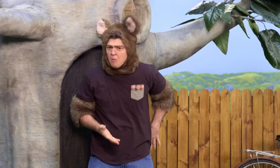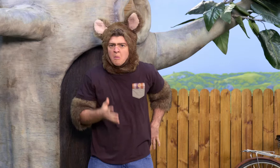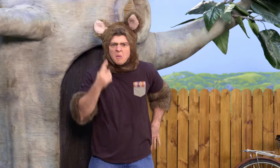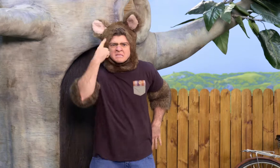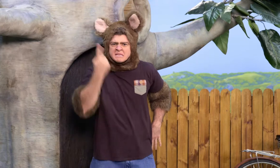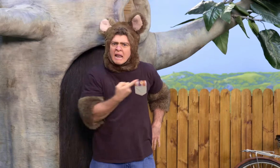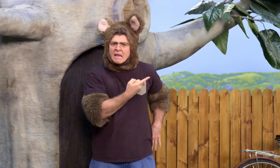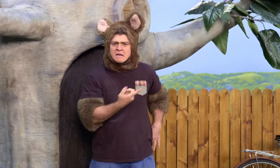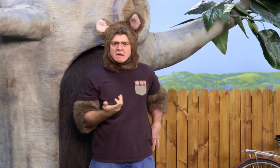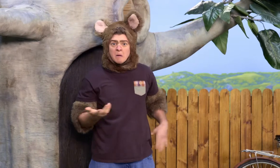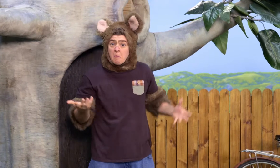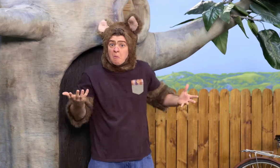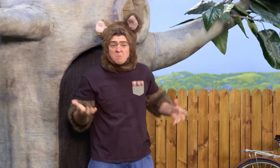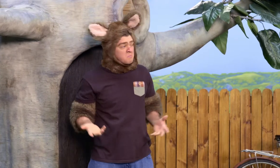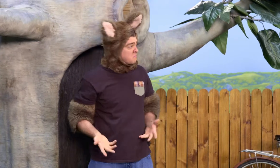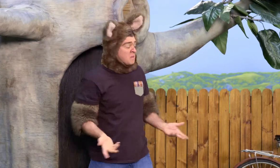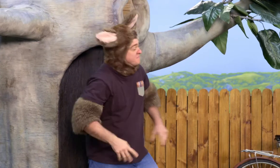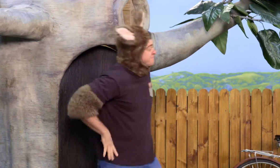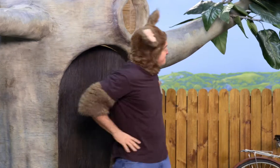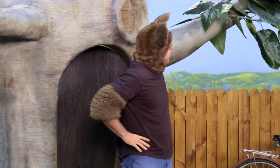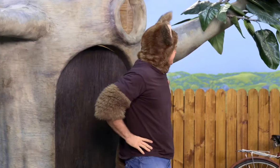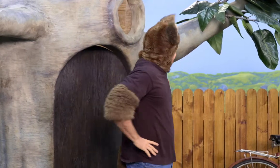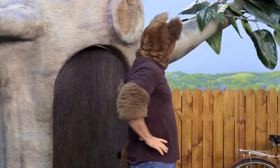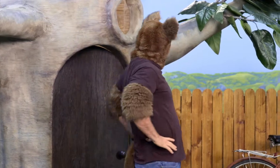Hmm. It must have been Sally. Oh, well.